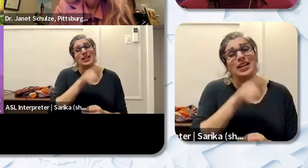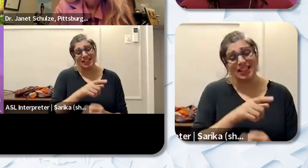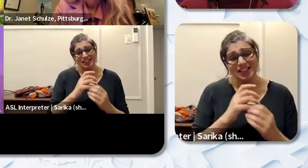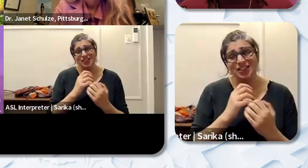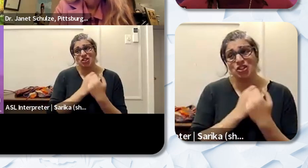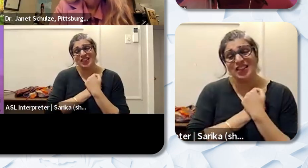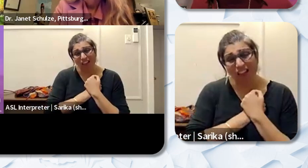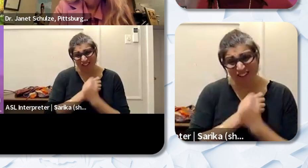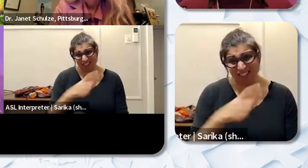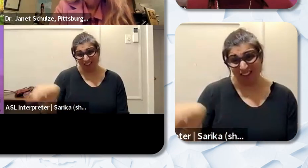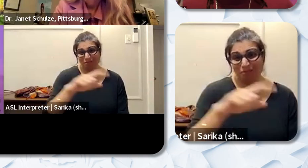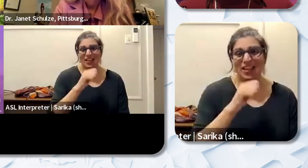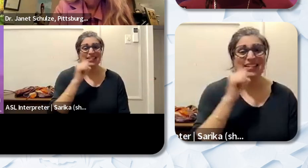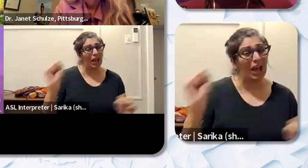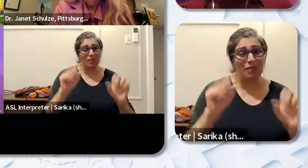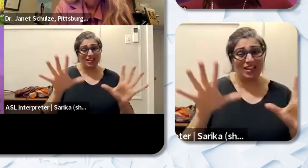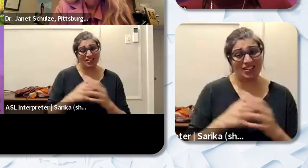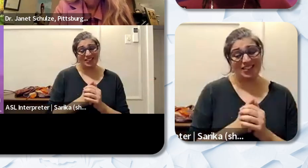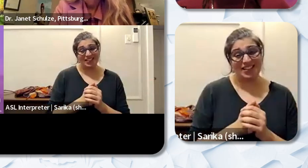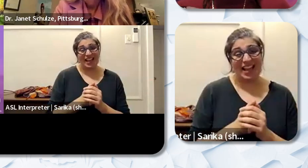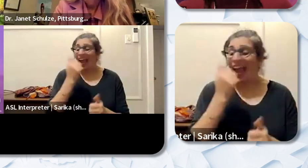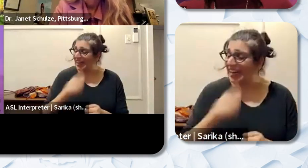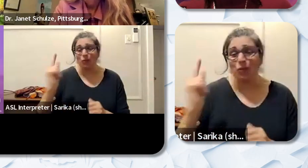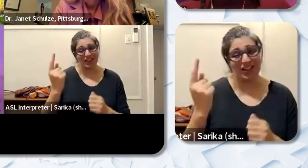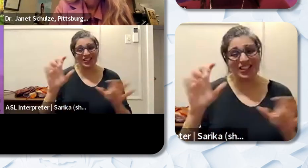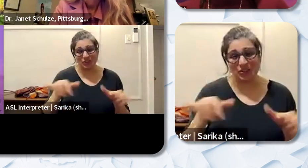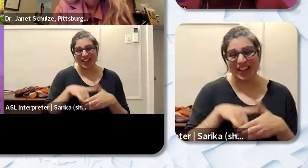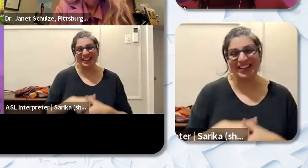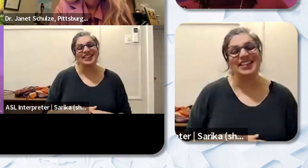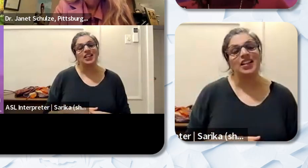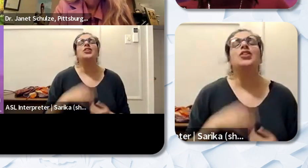Right? It's not magic. These are things that can be done. And I'm curious. And this question is